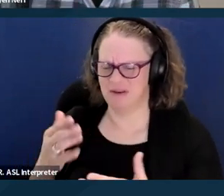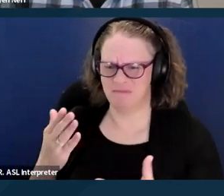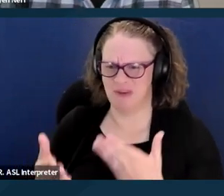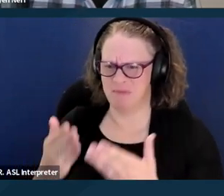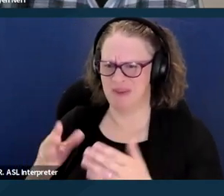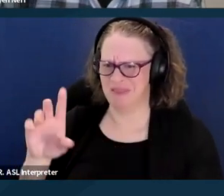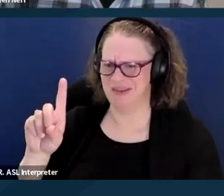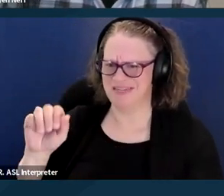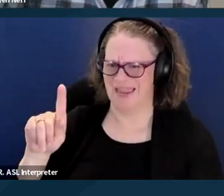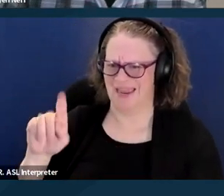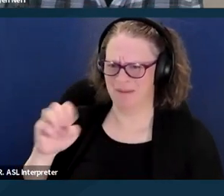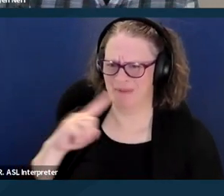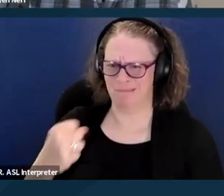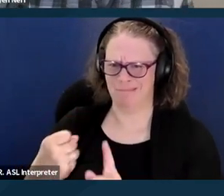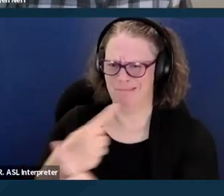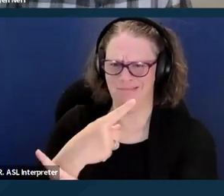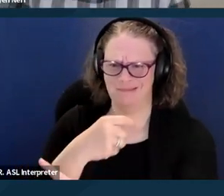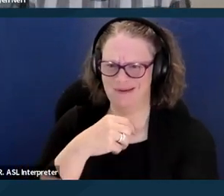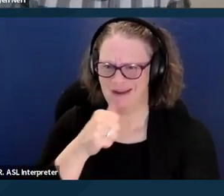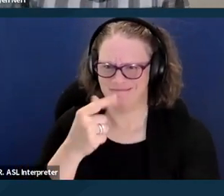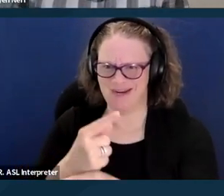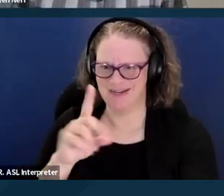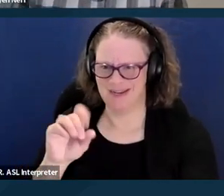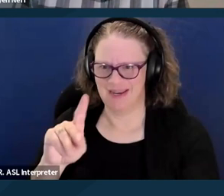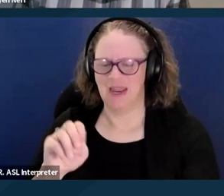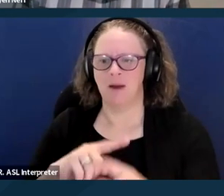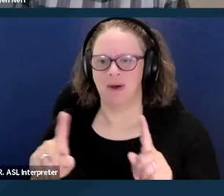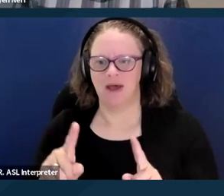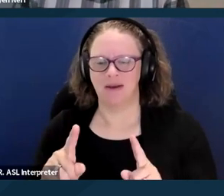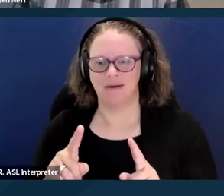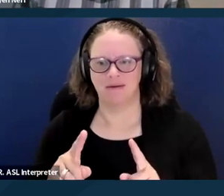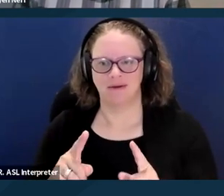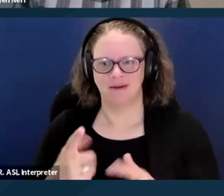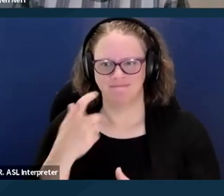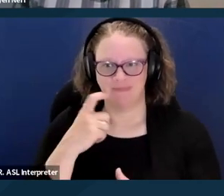Okay. As of April, there's that many people on the wait list, unfortunately.